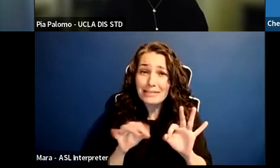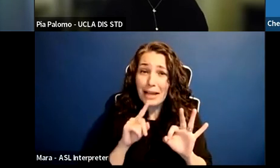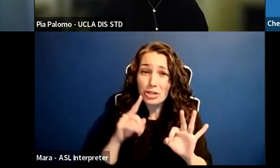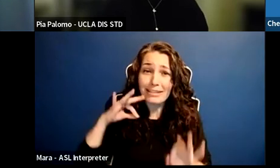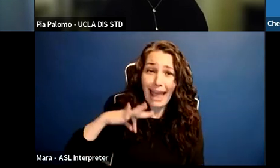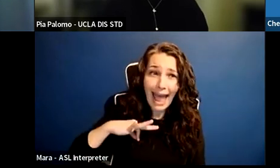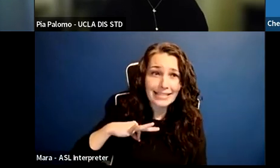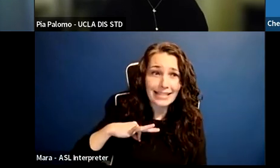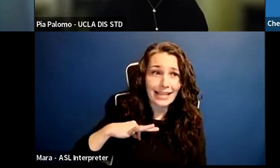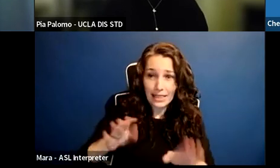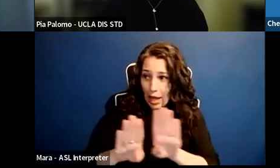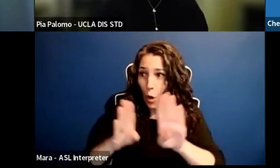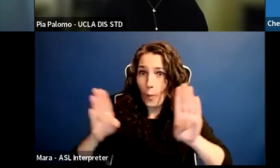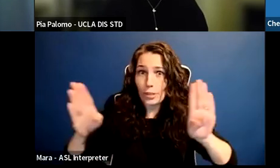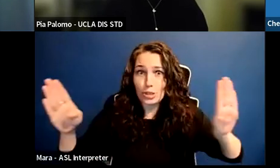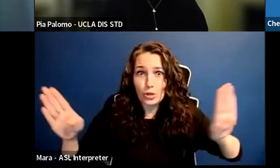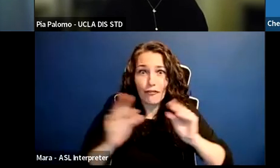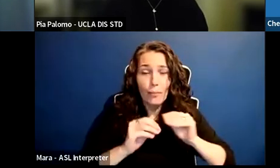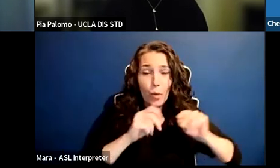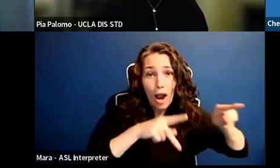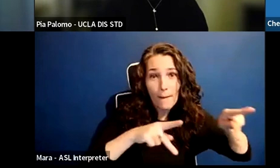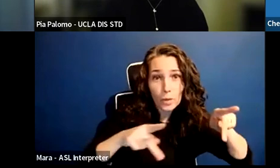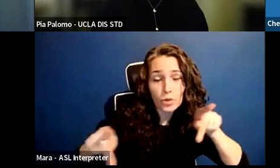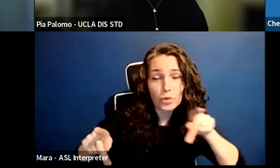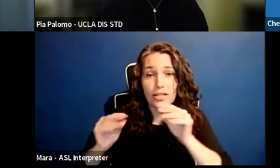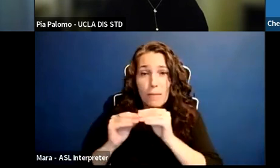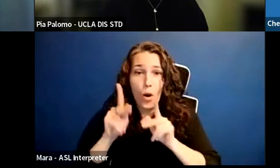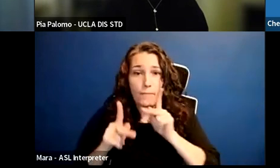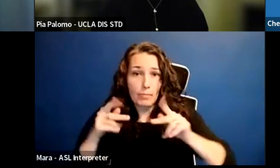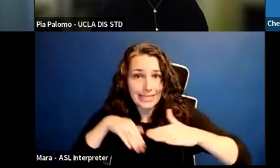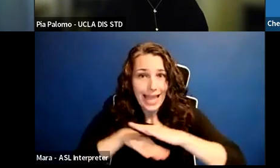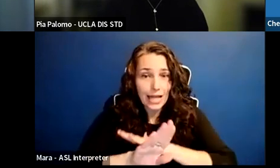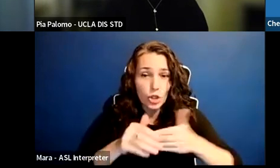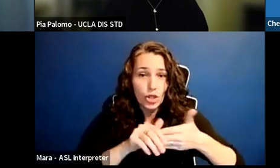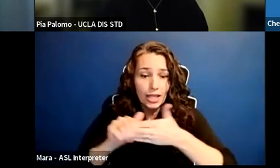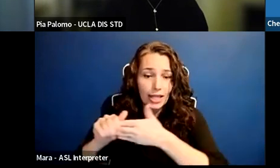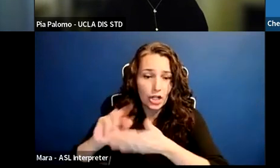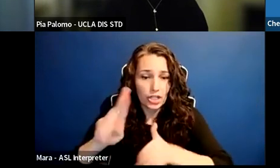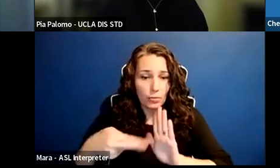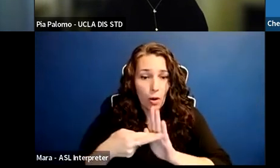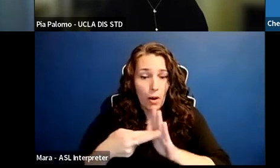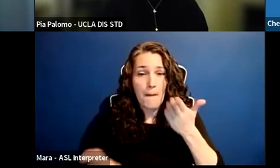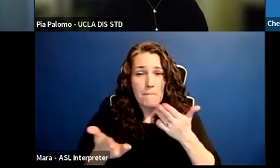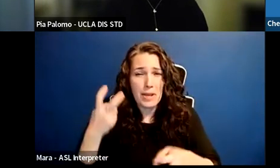to be their whole selves in leadership roles. So, maybe it's hard to see that when you are a student,